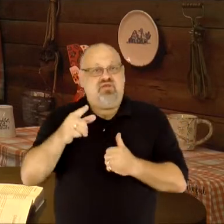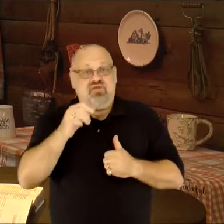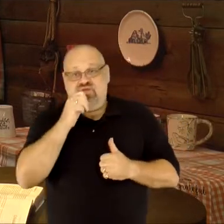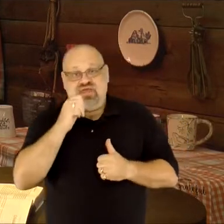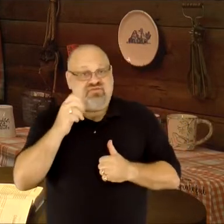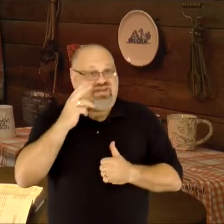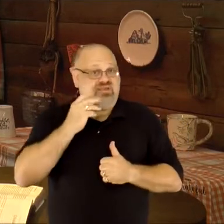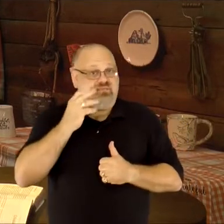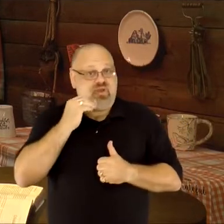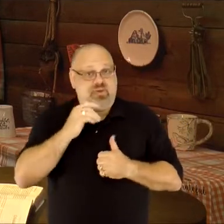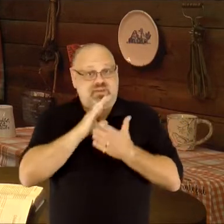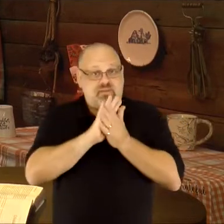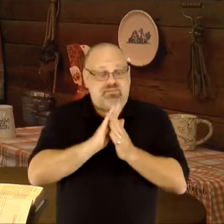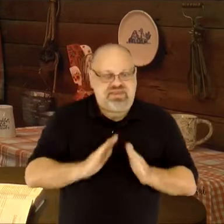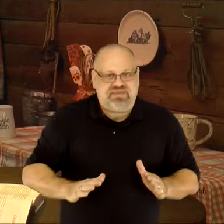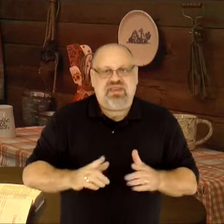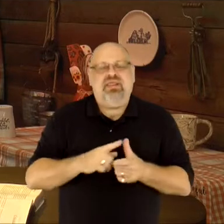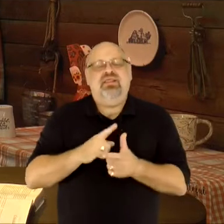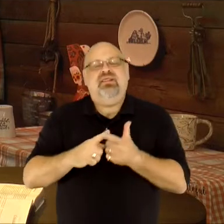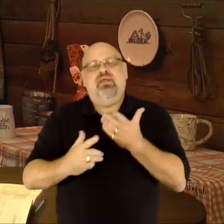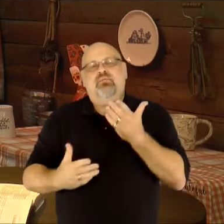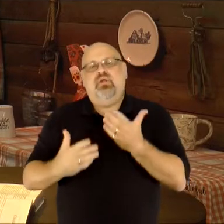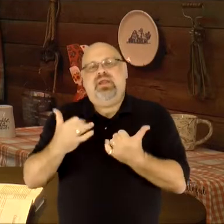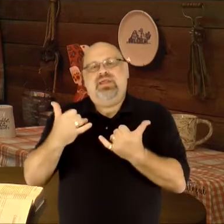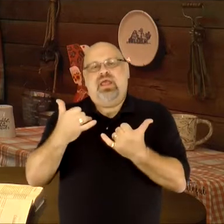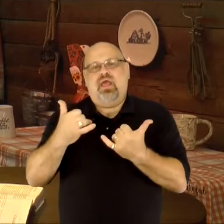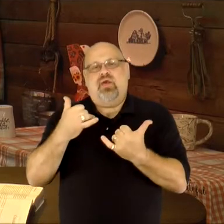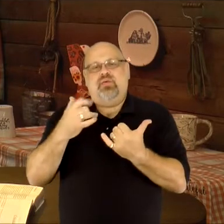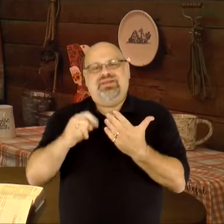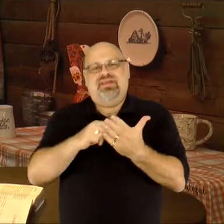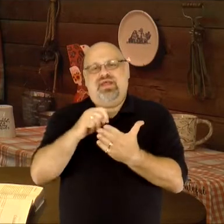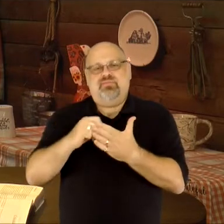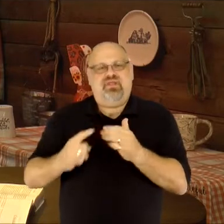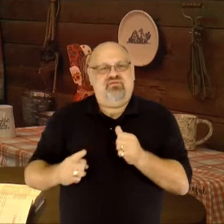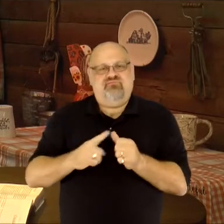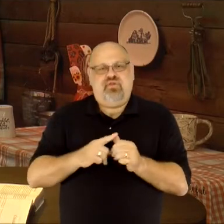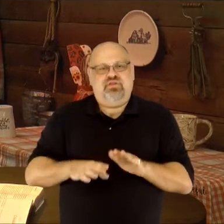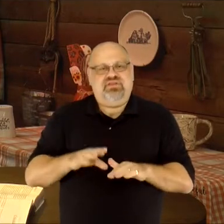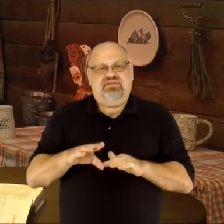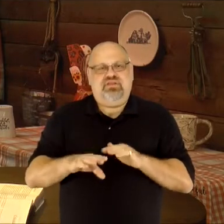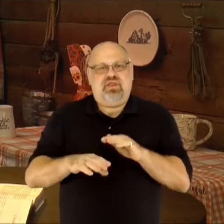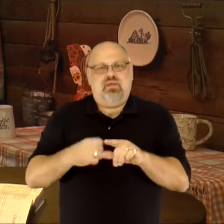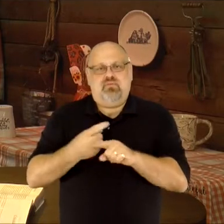If you haven't experienced this peace, then perhaps it's time to take the first step in the right